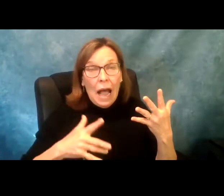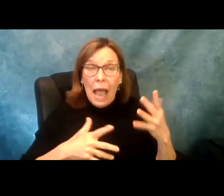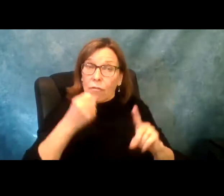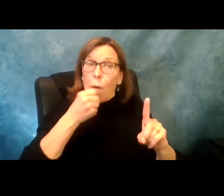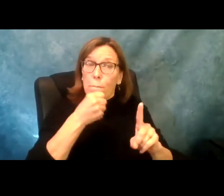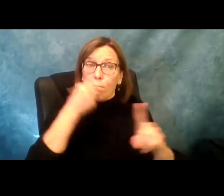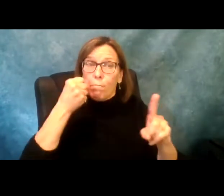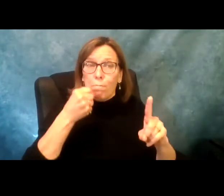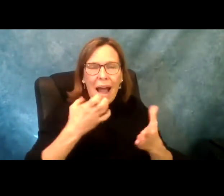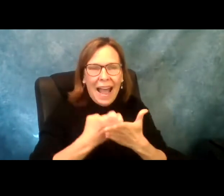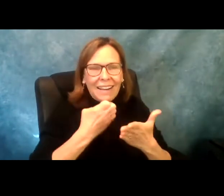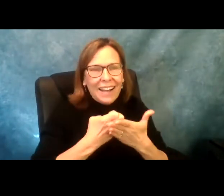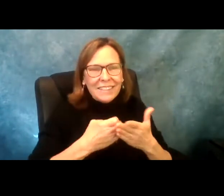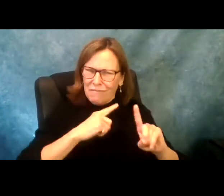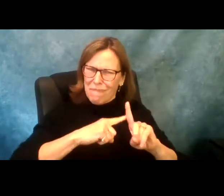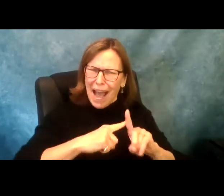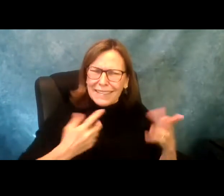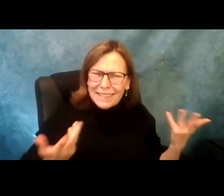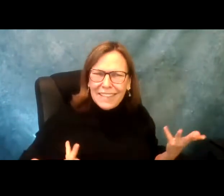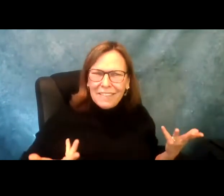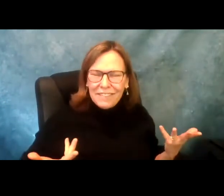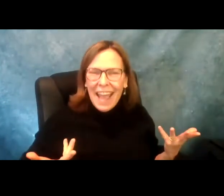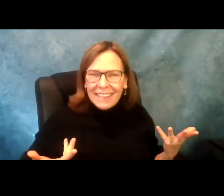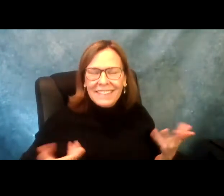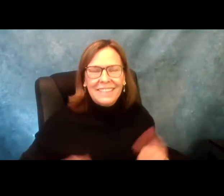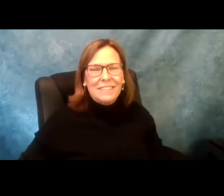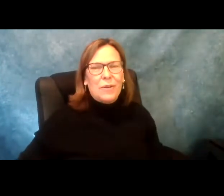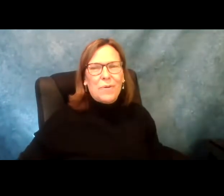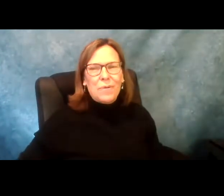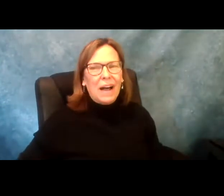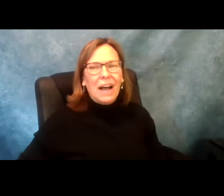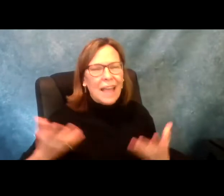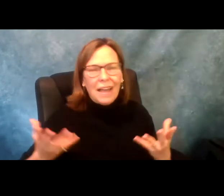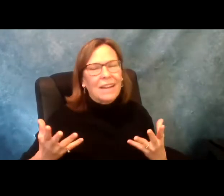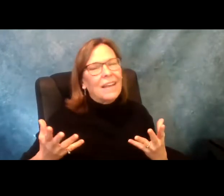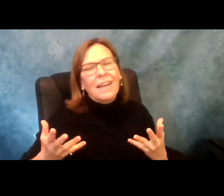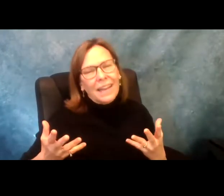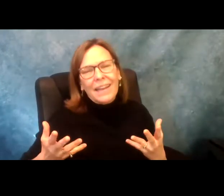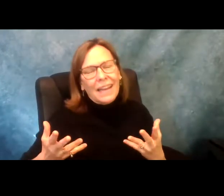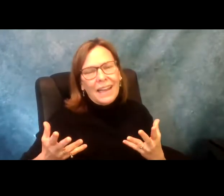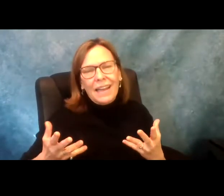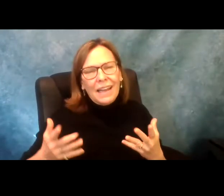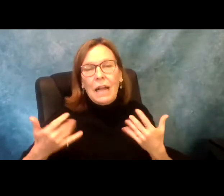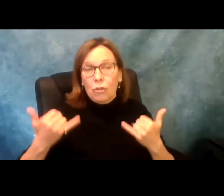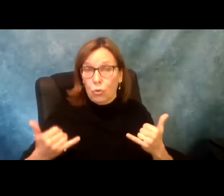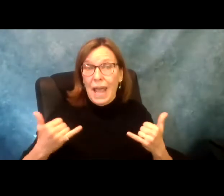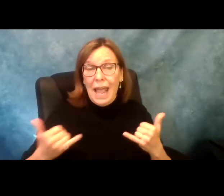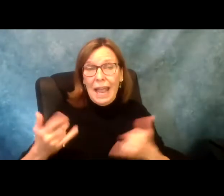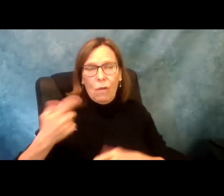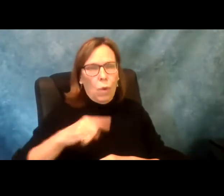and get up-to-date on their rent and all of these things would be, would have a positive economic effect. I